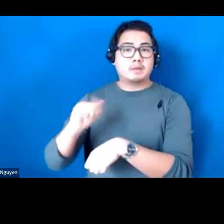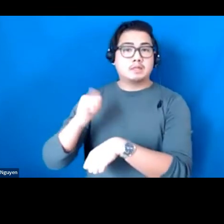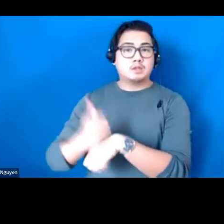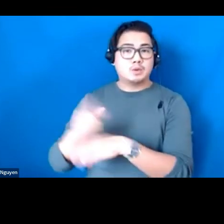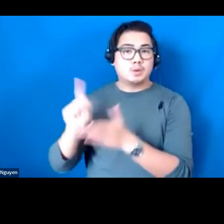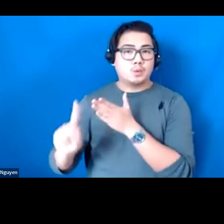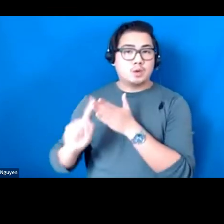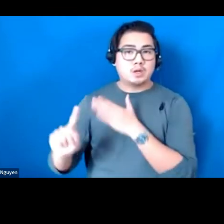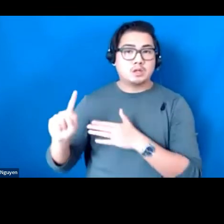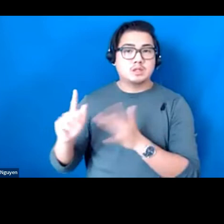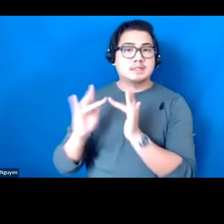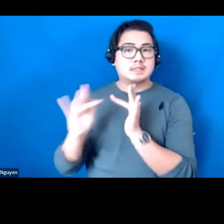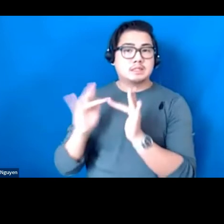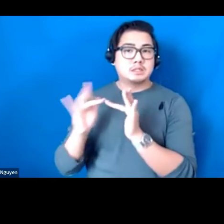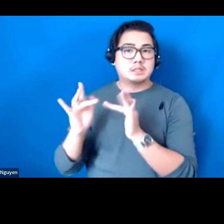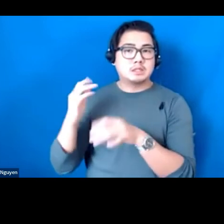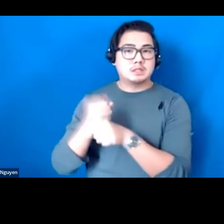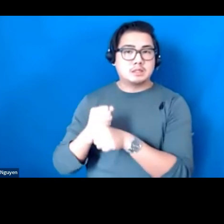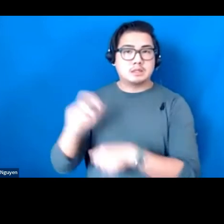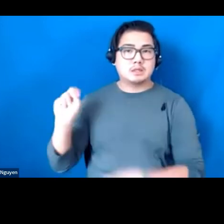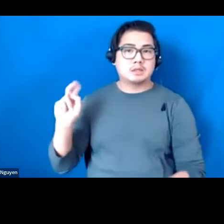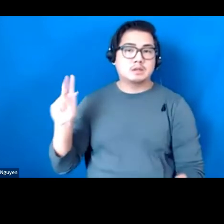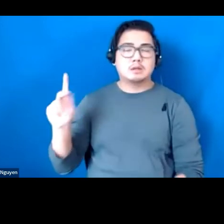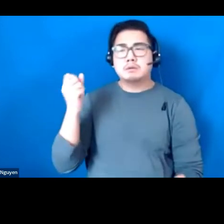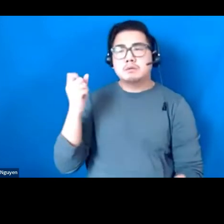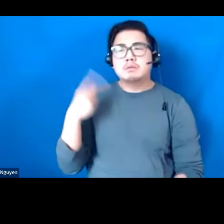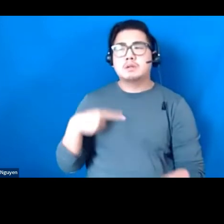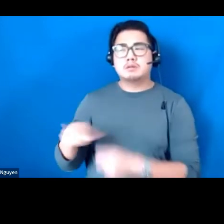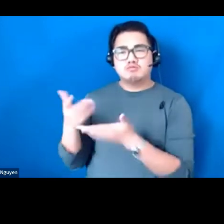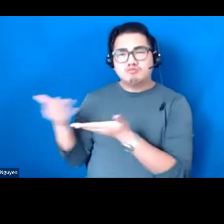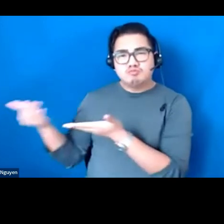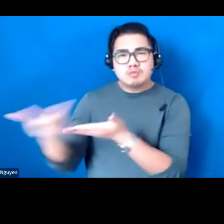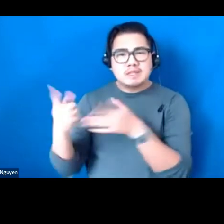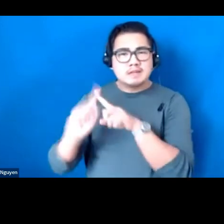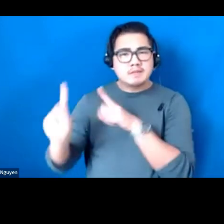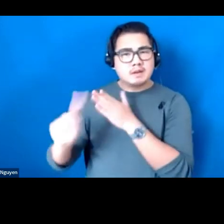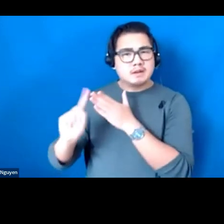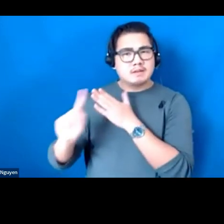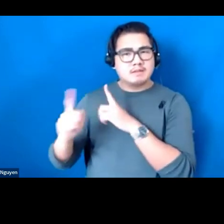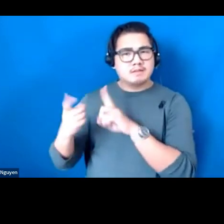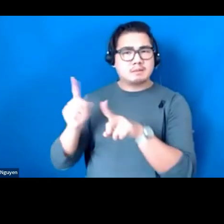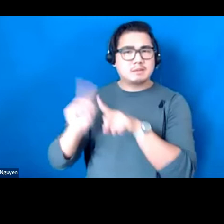Network, or NIRN, synthesized implementation research findings from a range of fields.